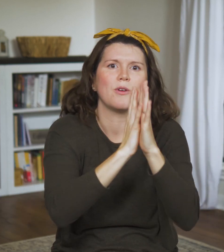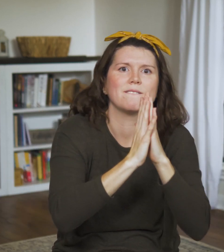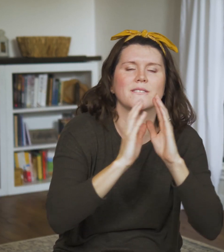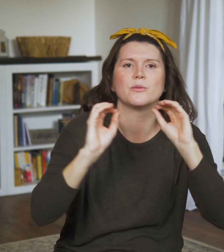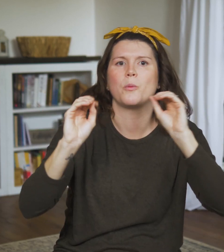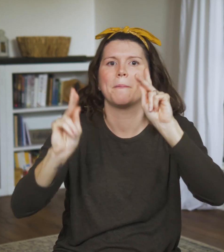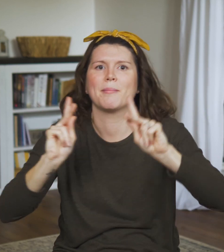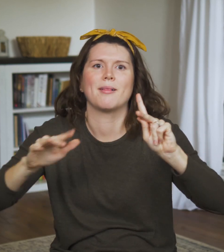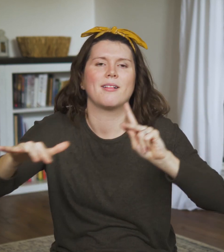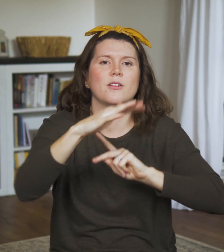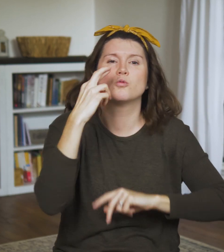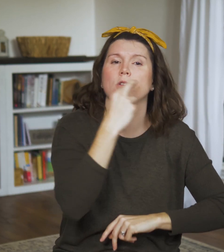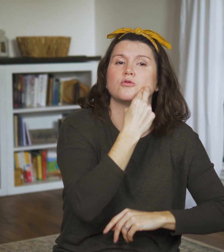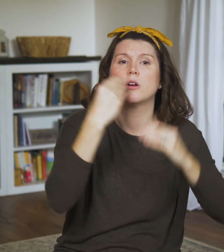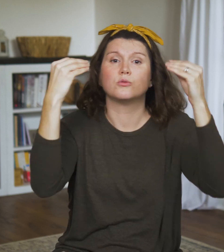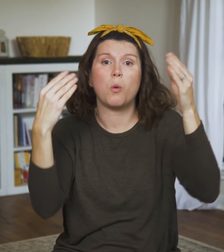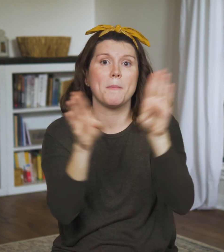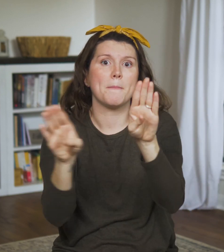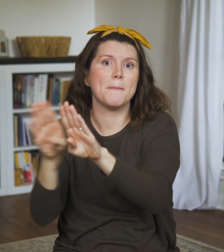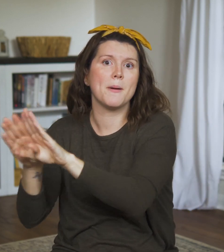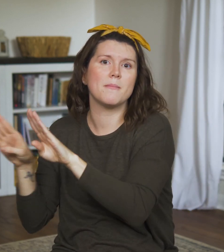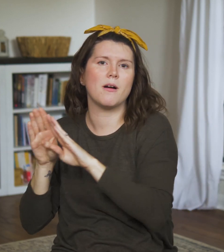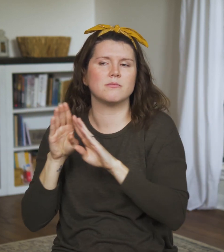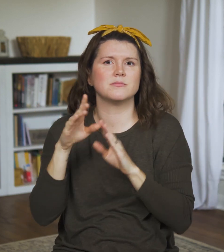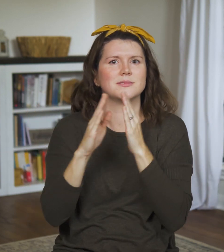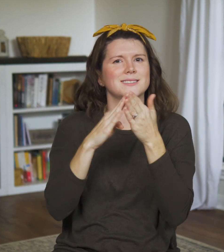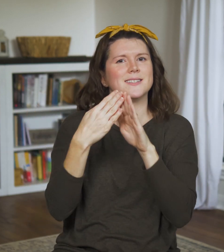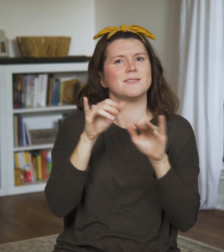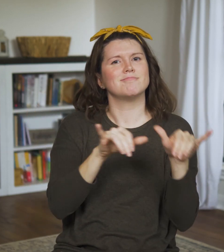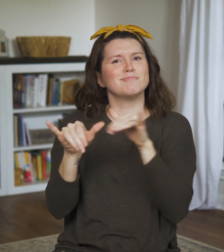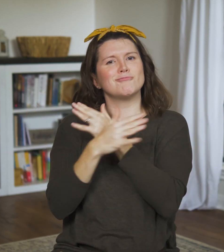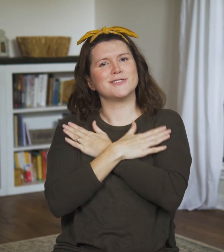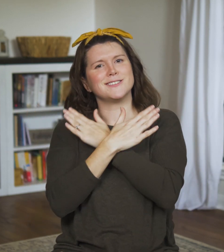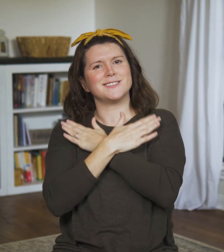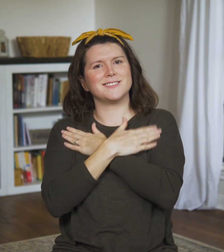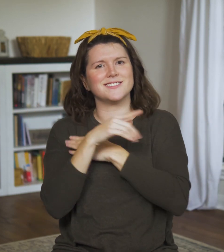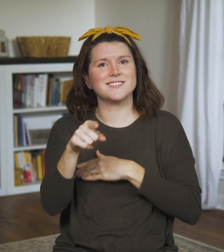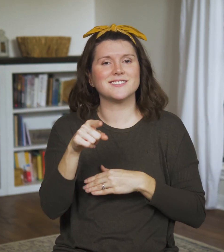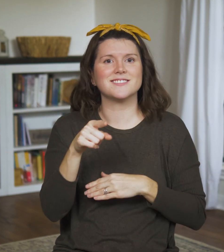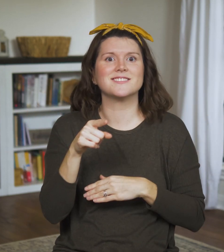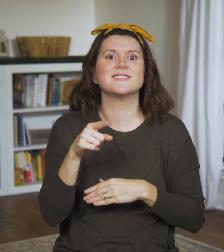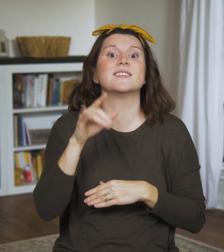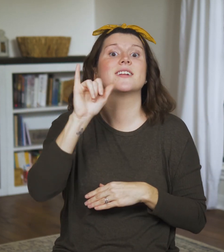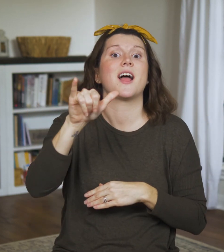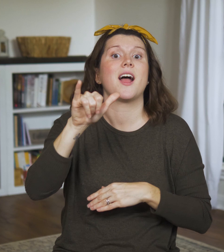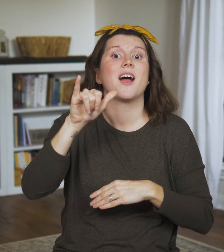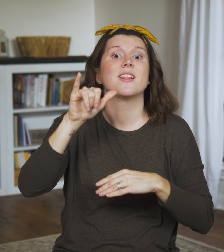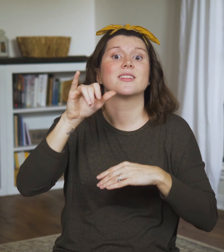It’s why their Sabbath rest begins at sunset on Friday